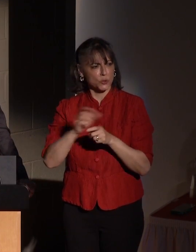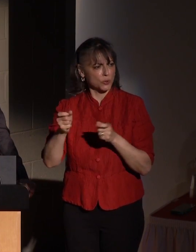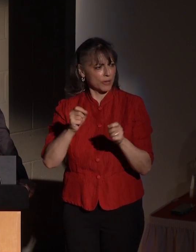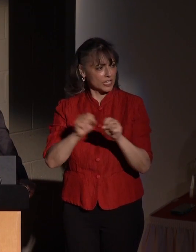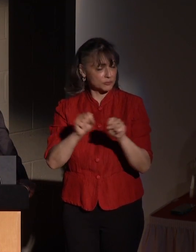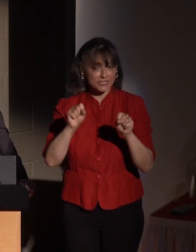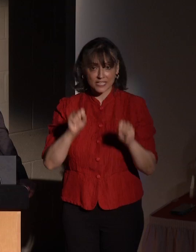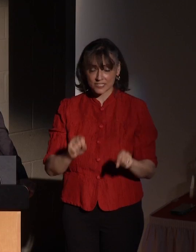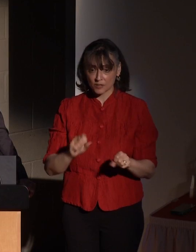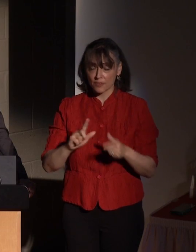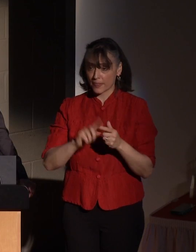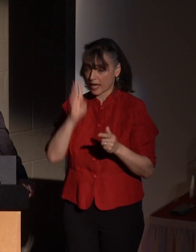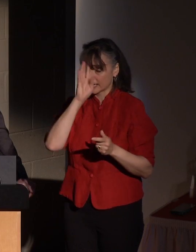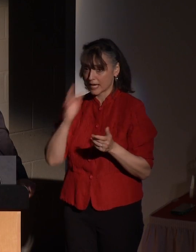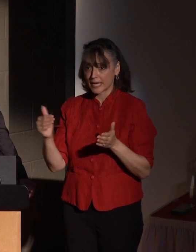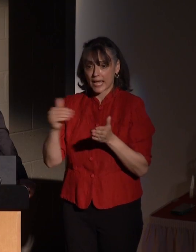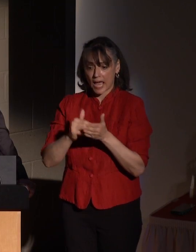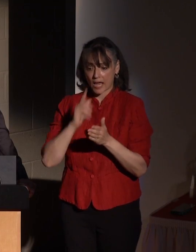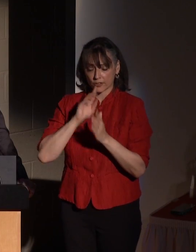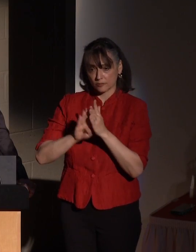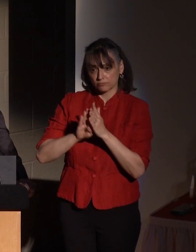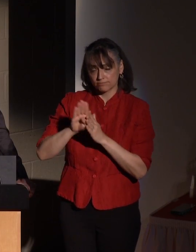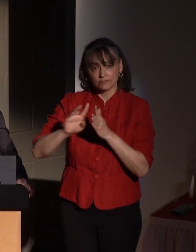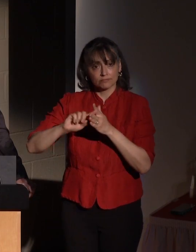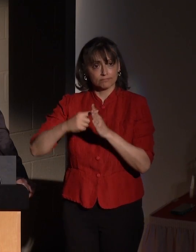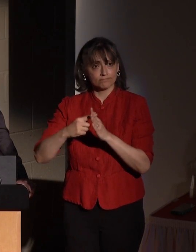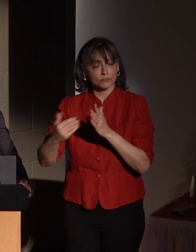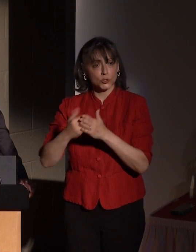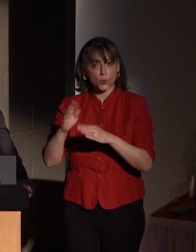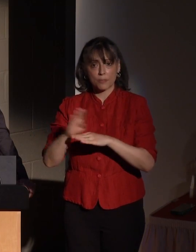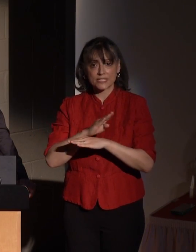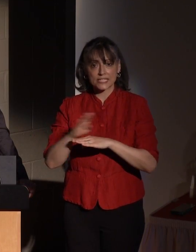He did it again in launching Dazel Corporation.